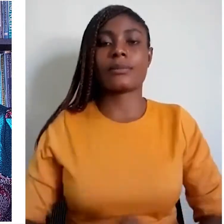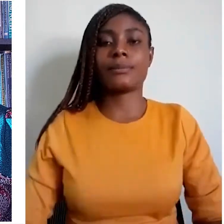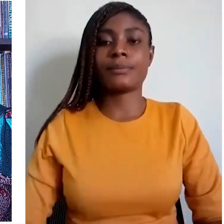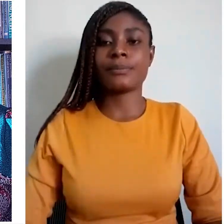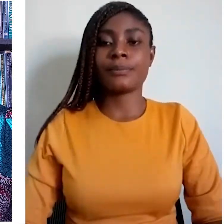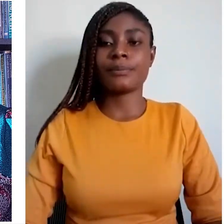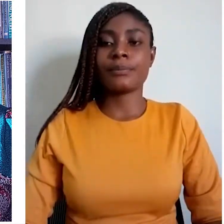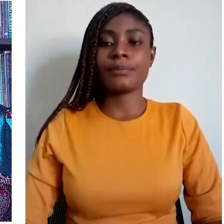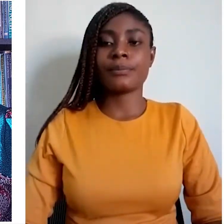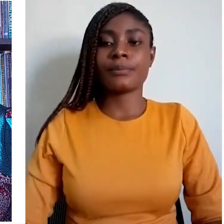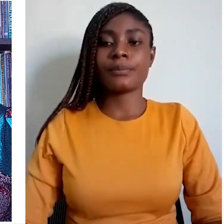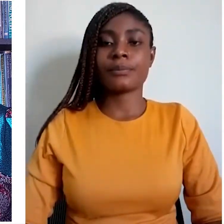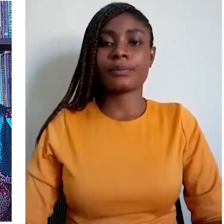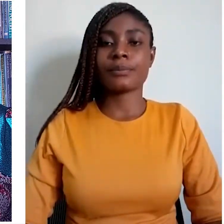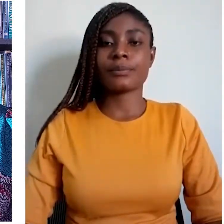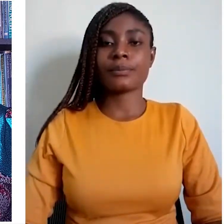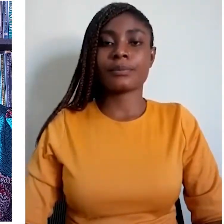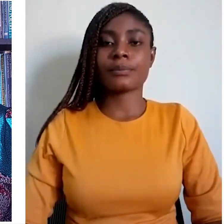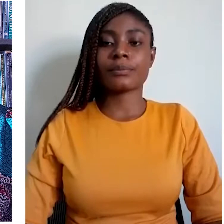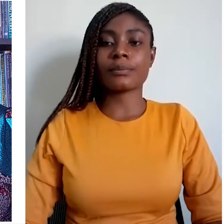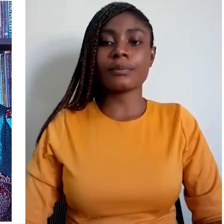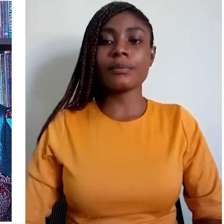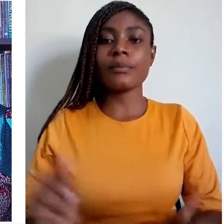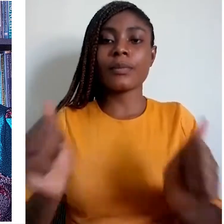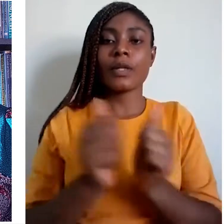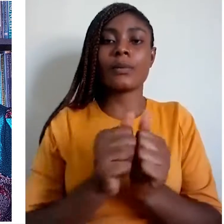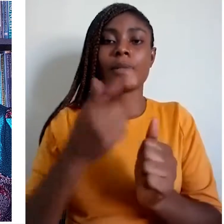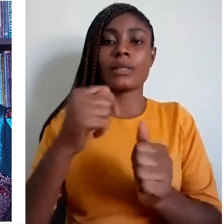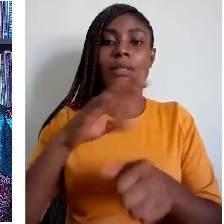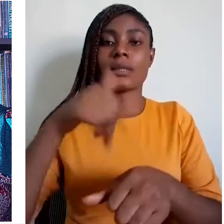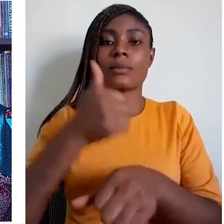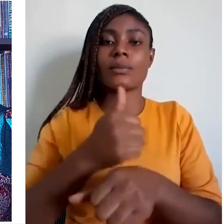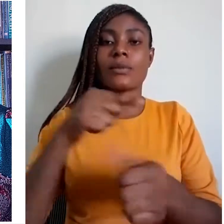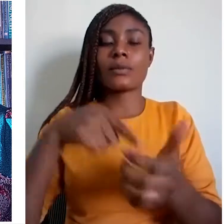With the installation of such languages, the African languages were dethroned, even in